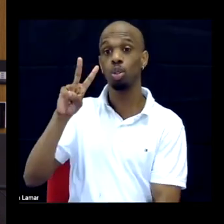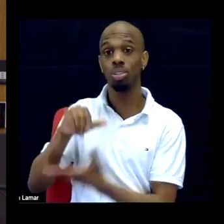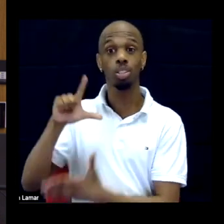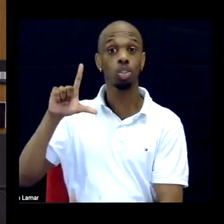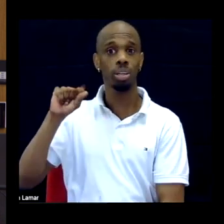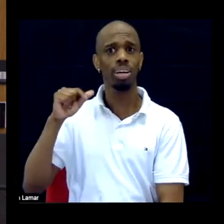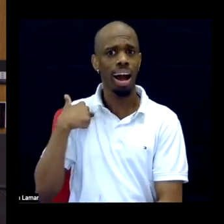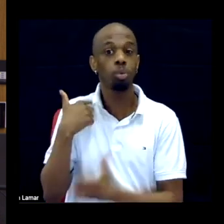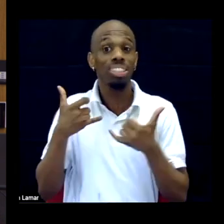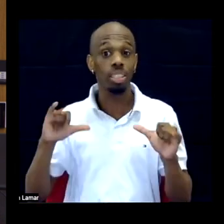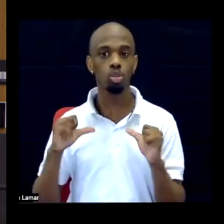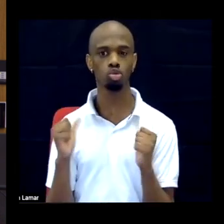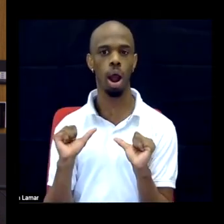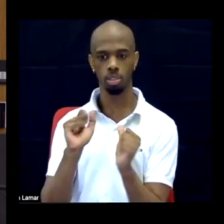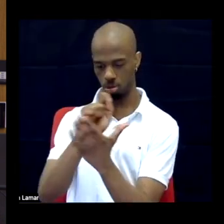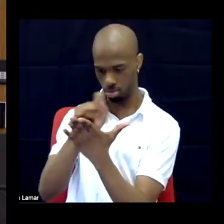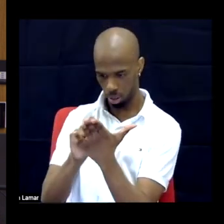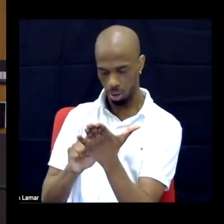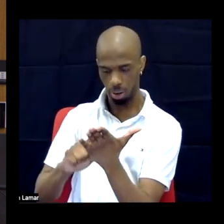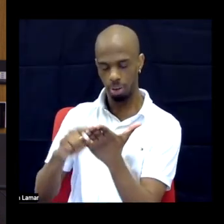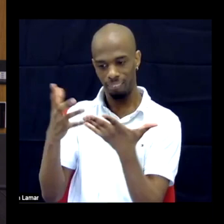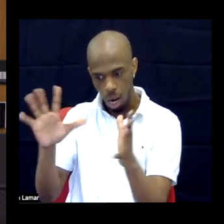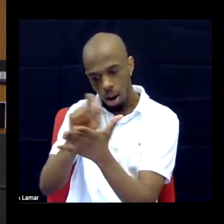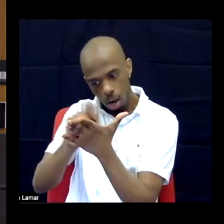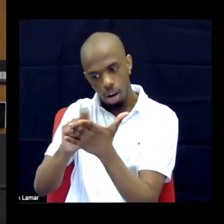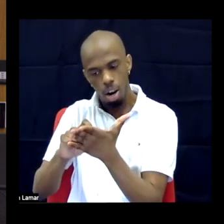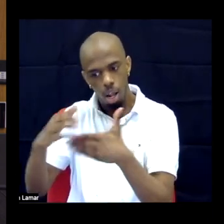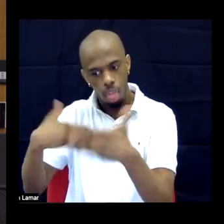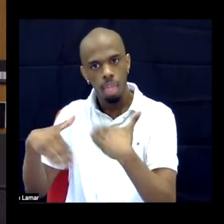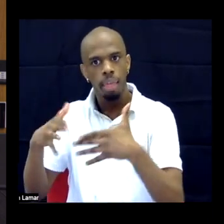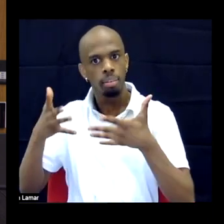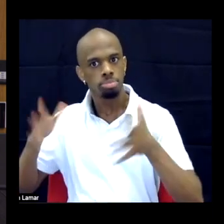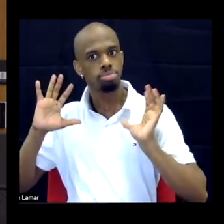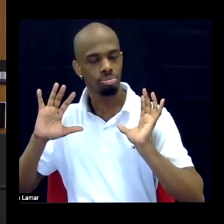the book, and so I was between being in the streets, finishing the final parts of the